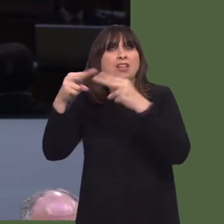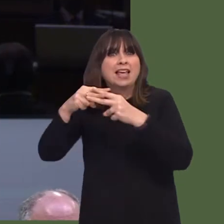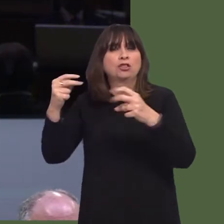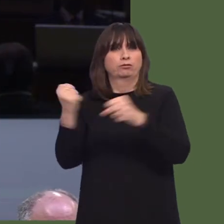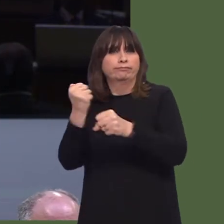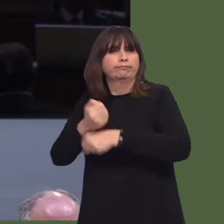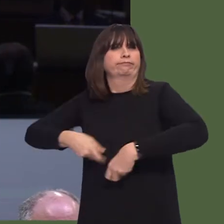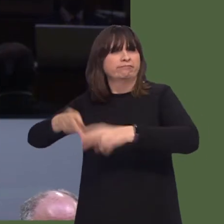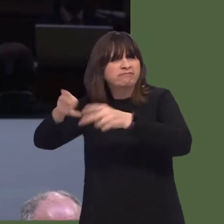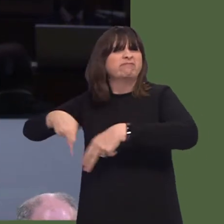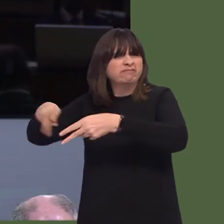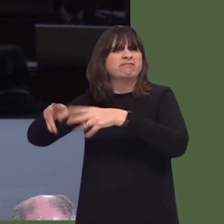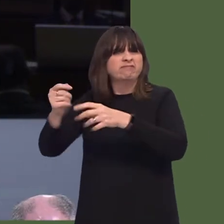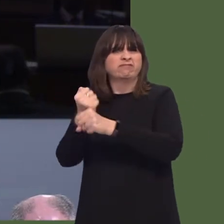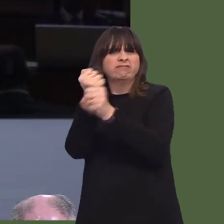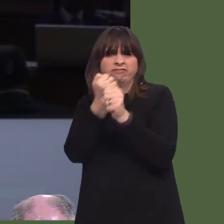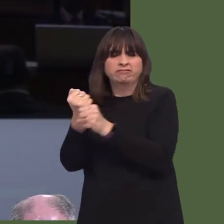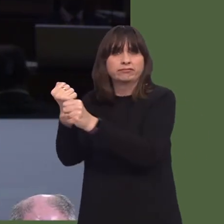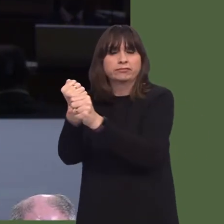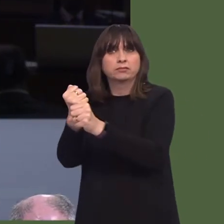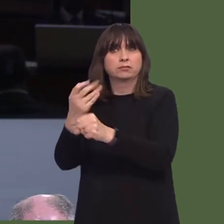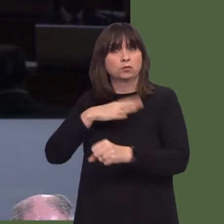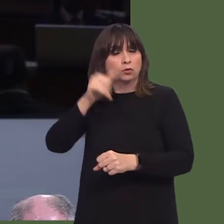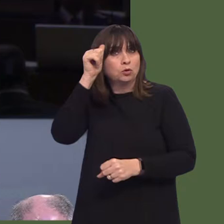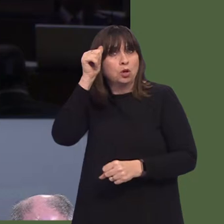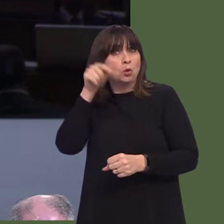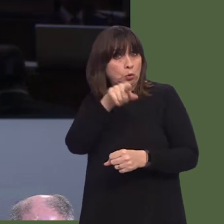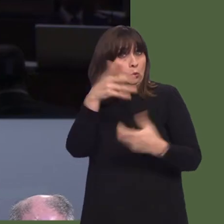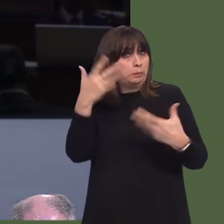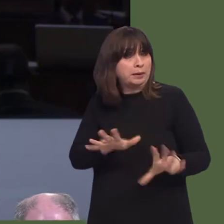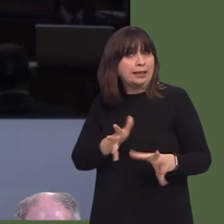contracts, it is desirable that there should be a reasonable spread of credible bidders.